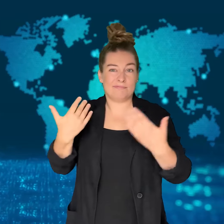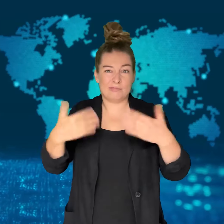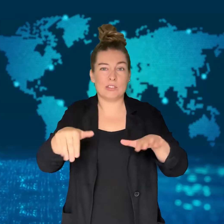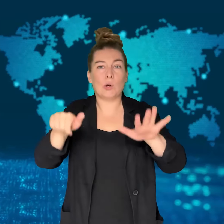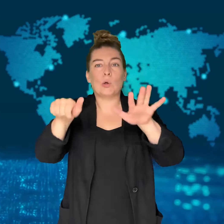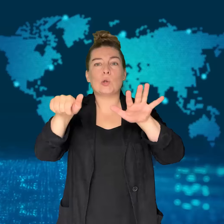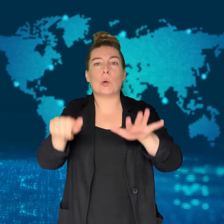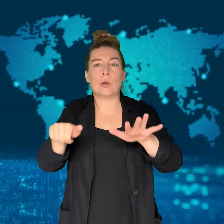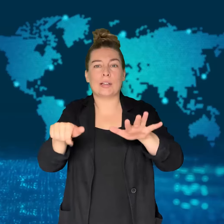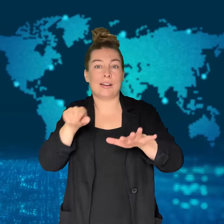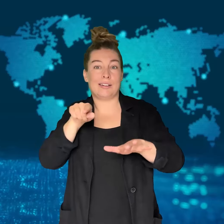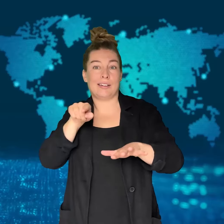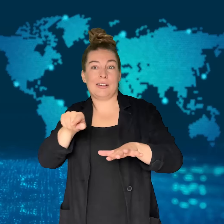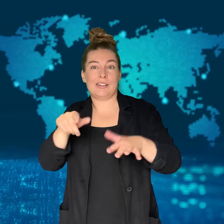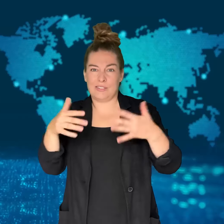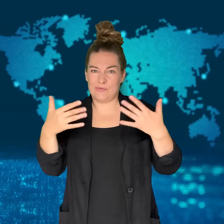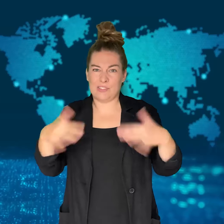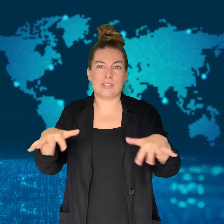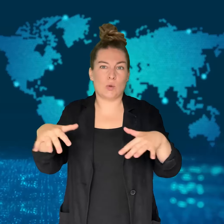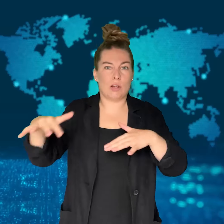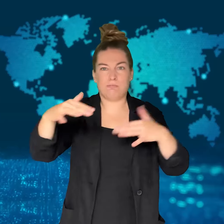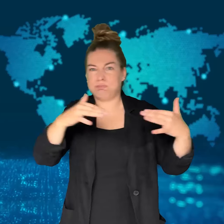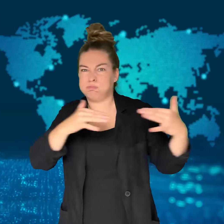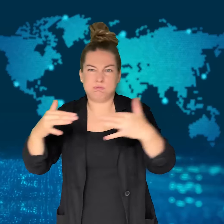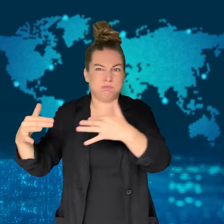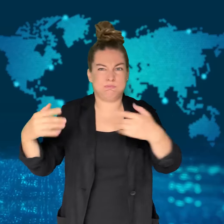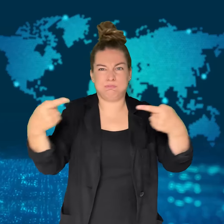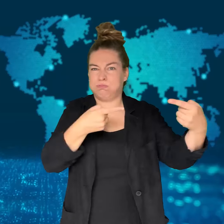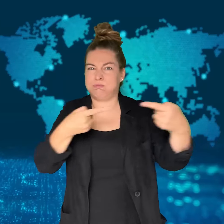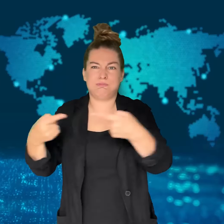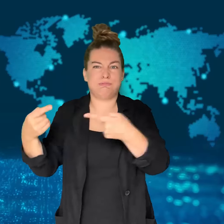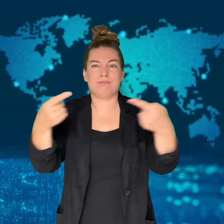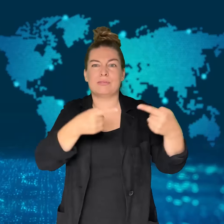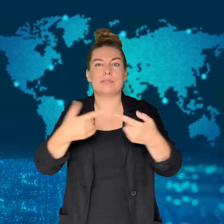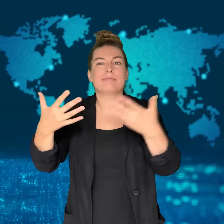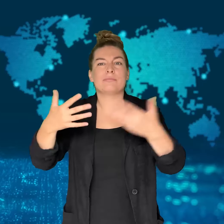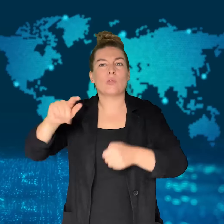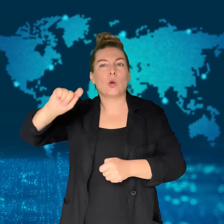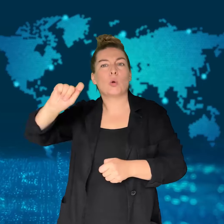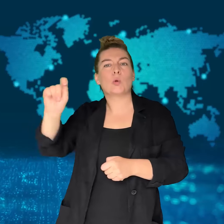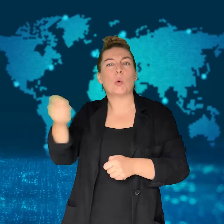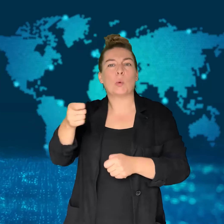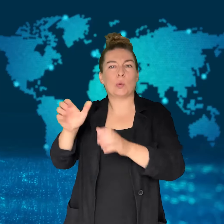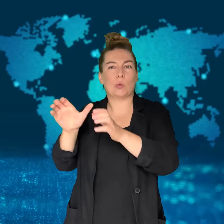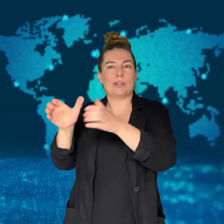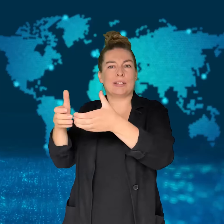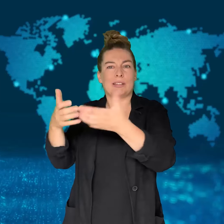In June there was another skirmish with pro-Kurdish MPs over